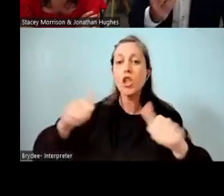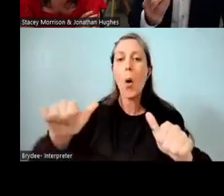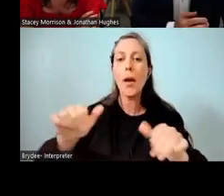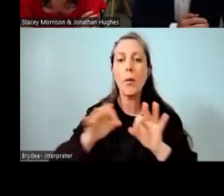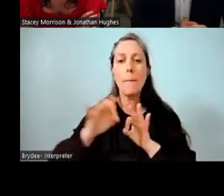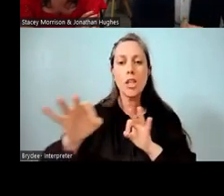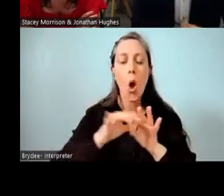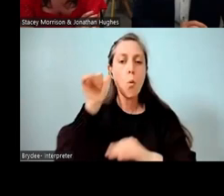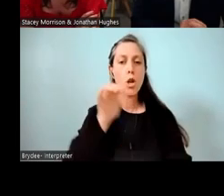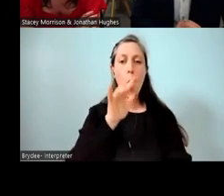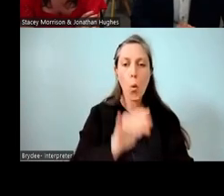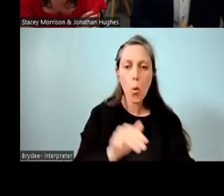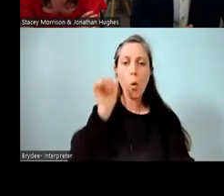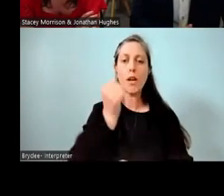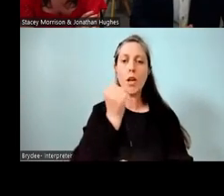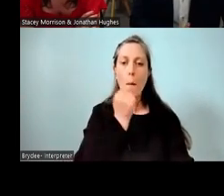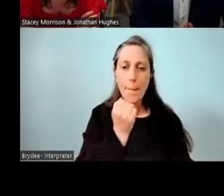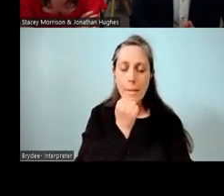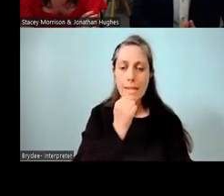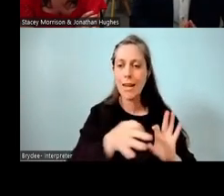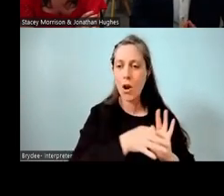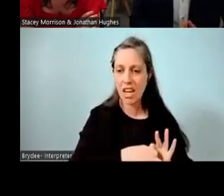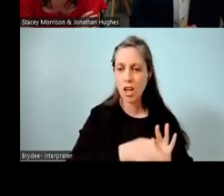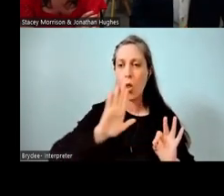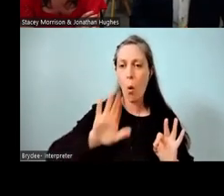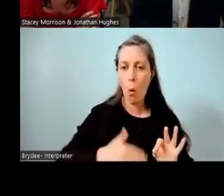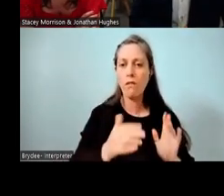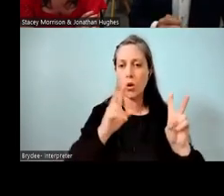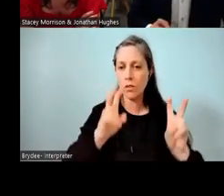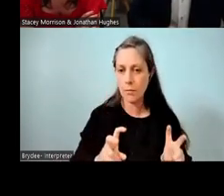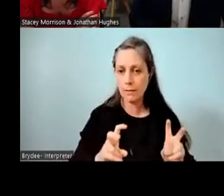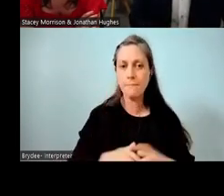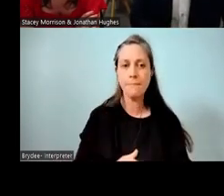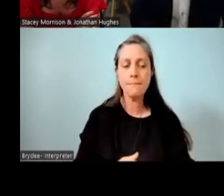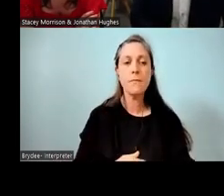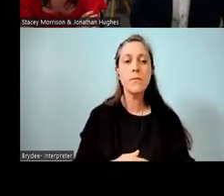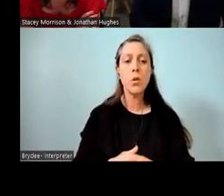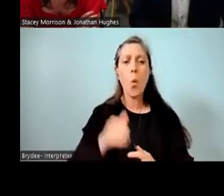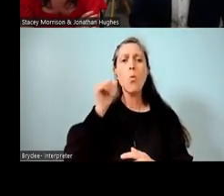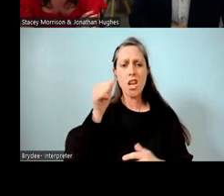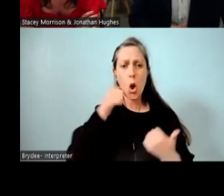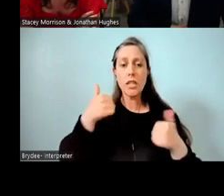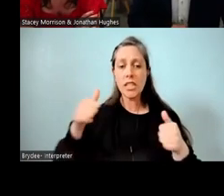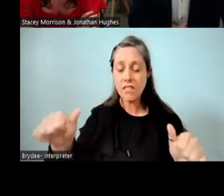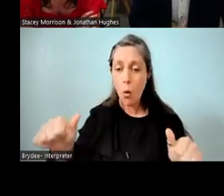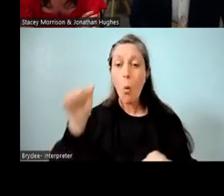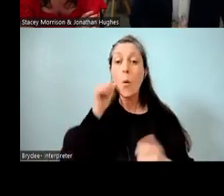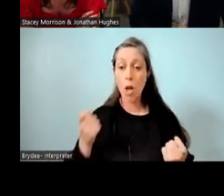we know the numbers that are associated with all those types of things. So, we know it's been successful, we know it's working.